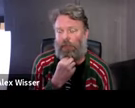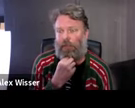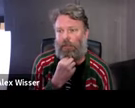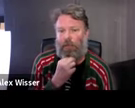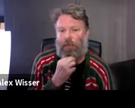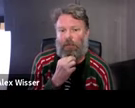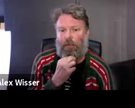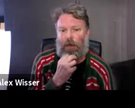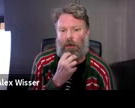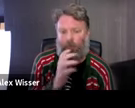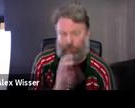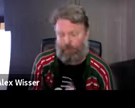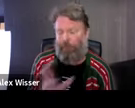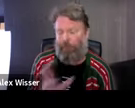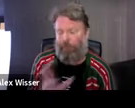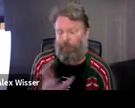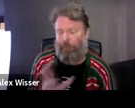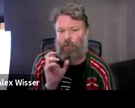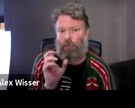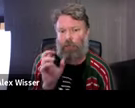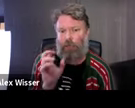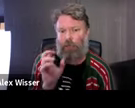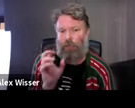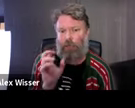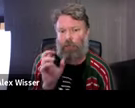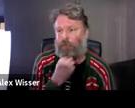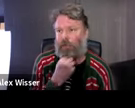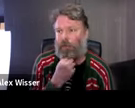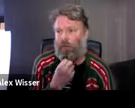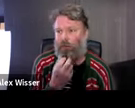writer. It was through that residency that the three of us